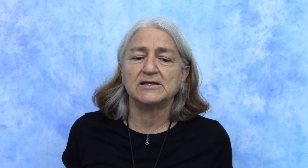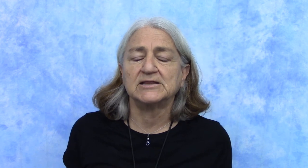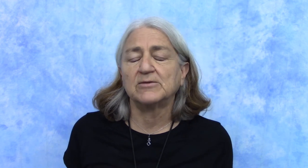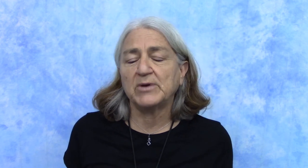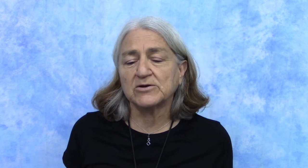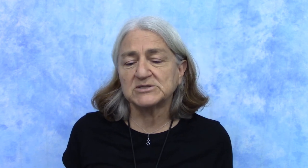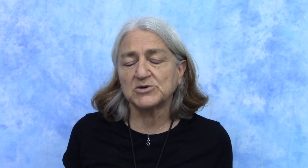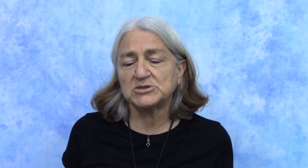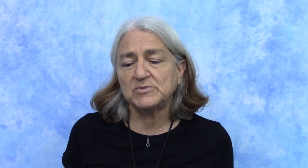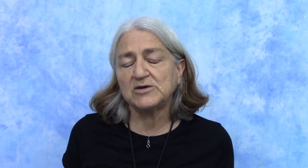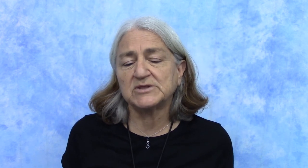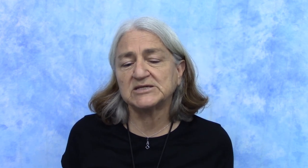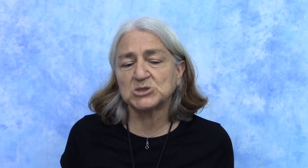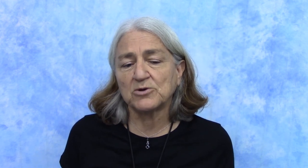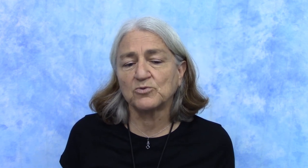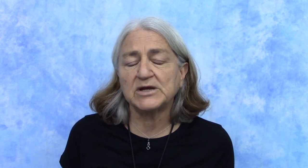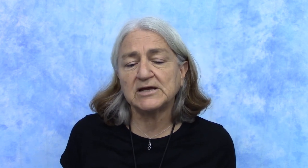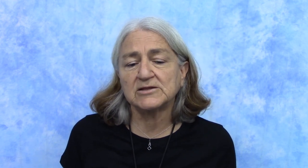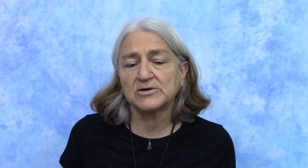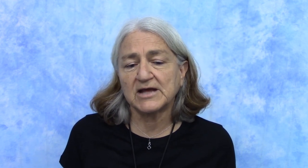the better it's going to be when they start reading. They're going to have